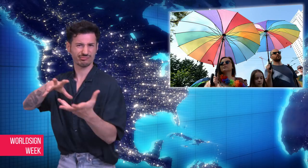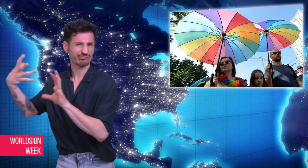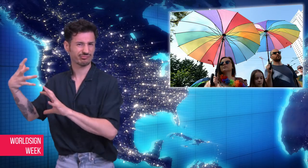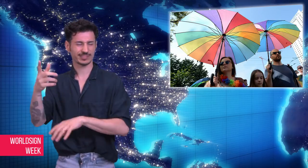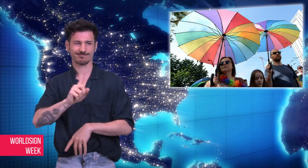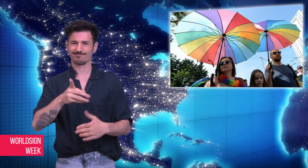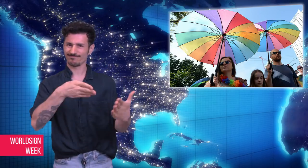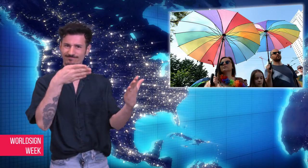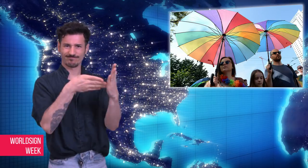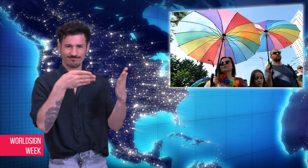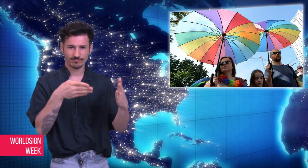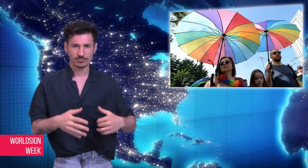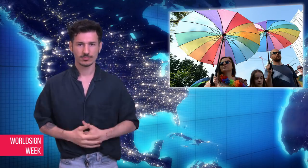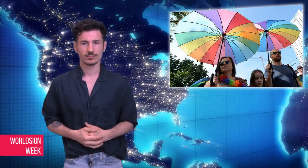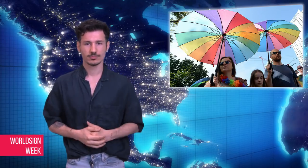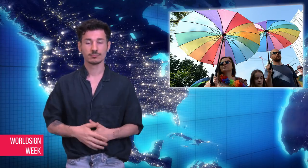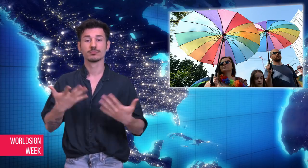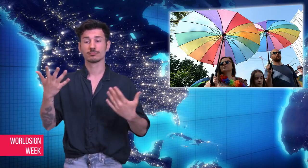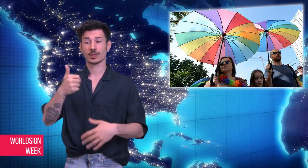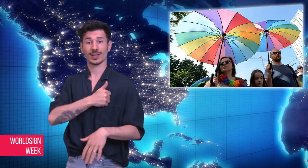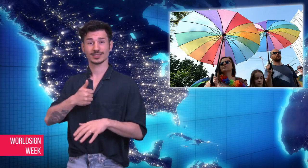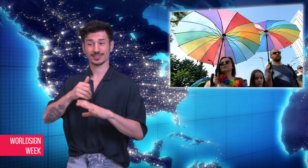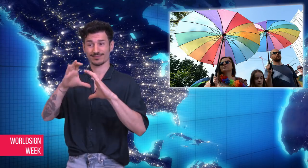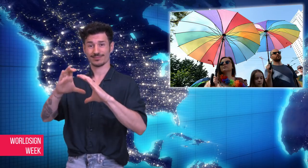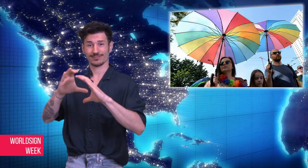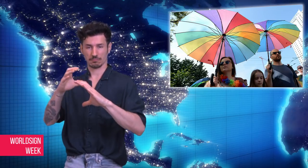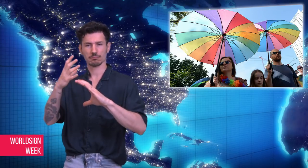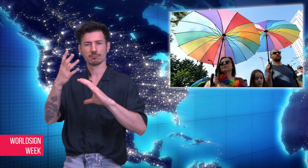share similar views, declaring their